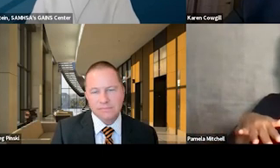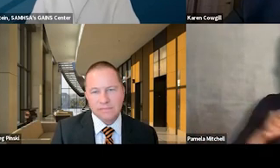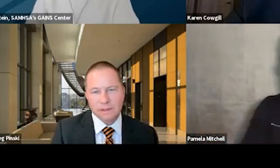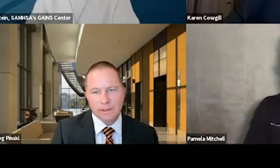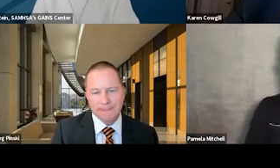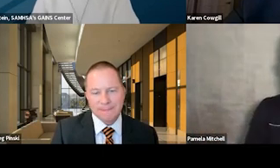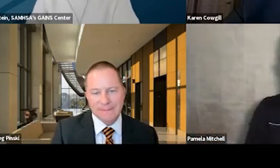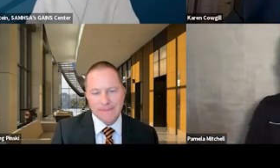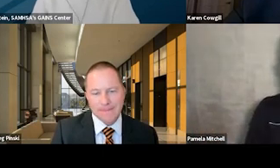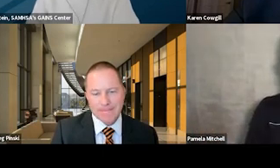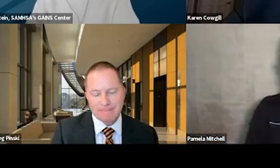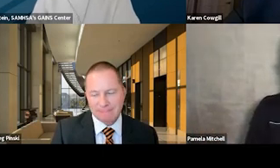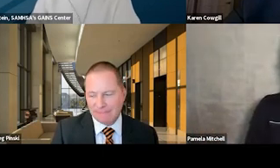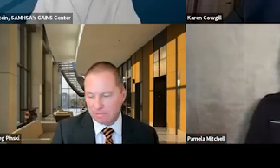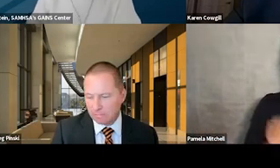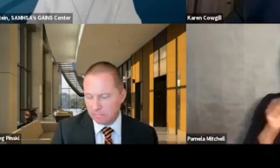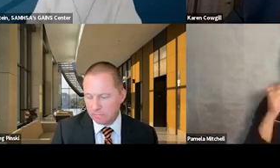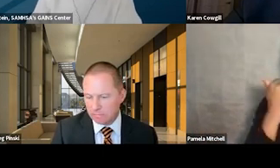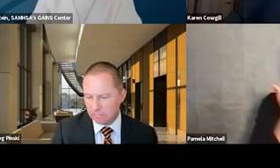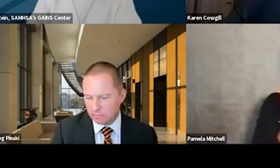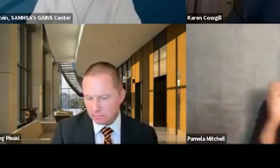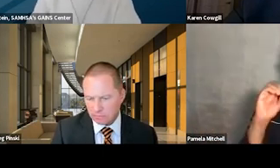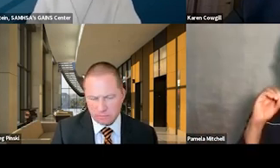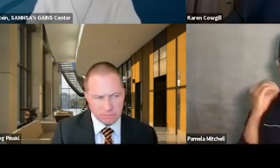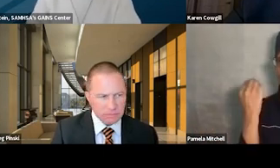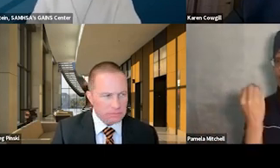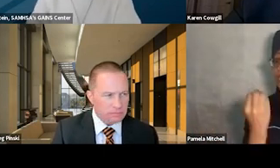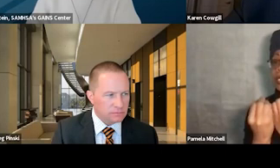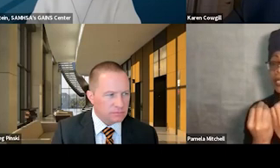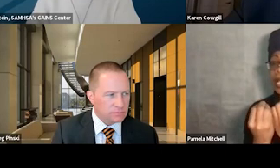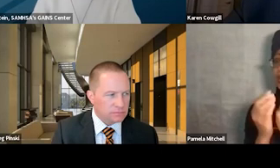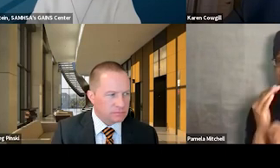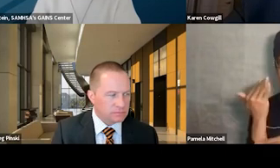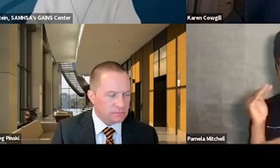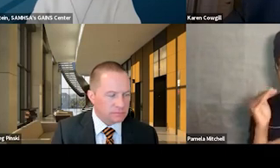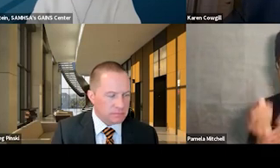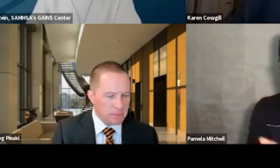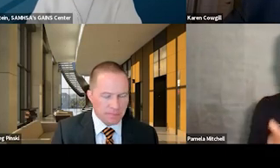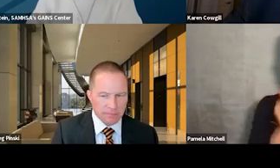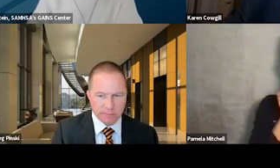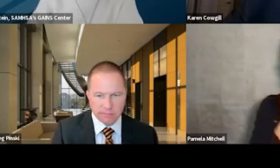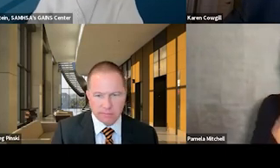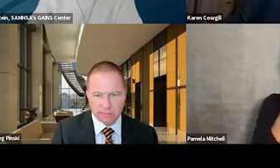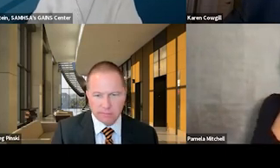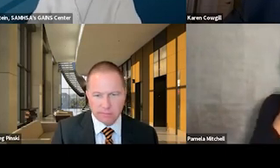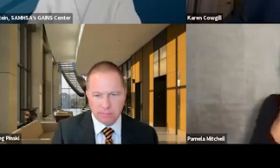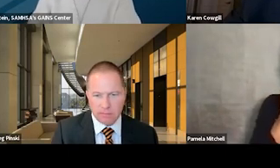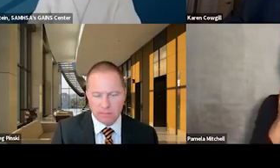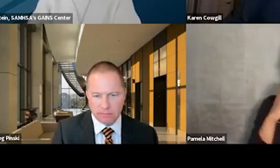In terms of your agency and organization, it looks like the majority of you are joining from corrections, probation, and parole,